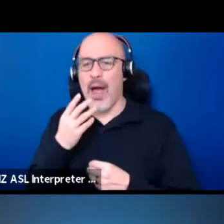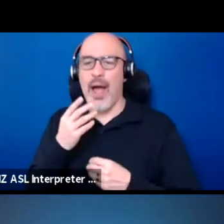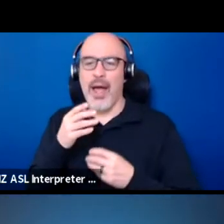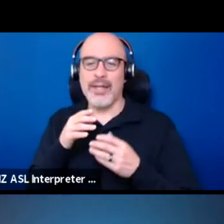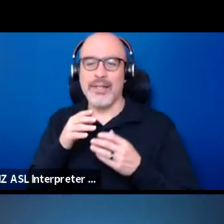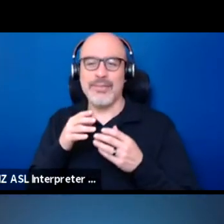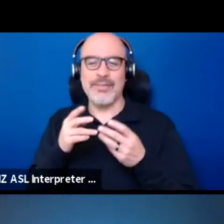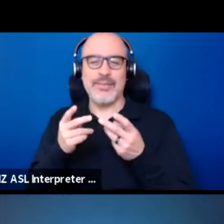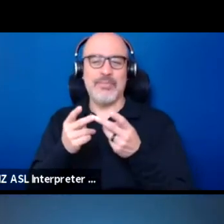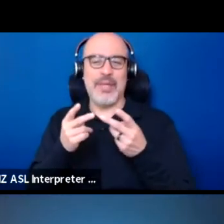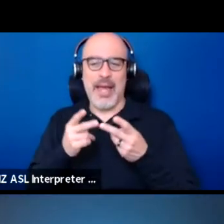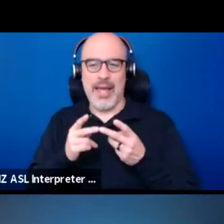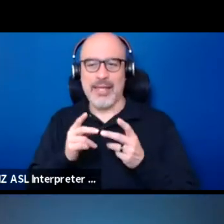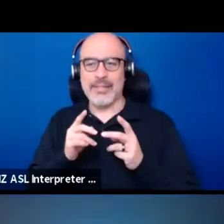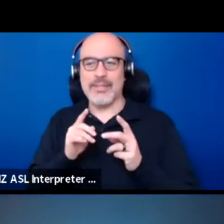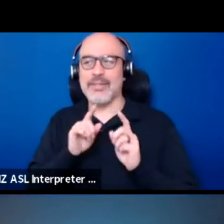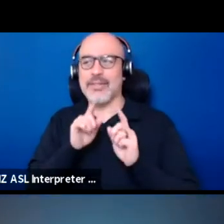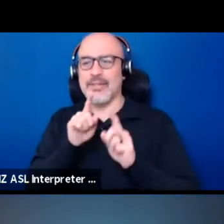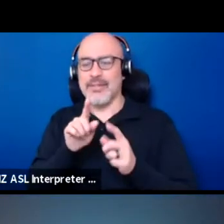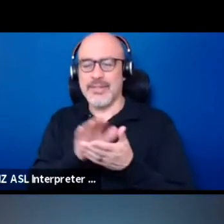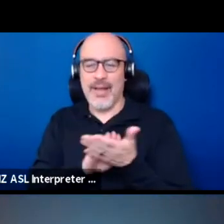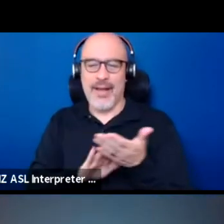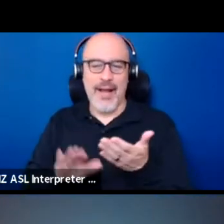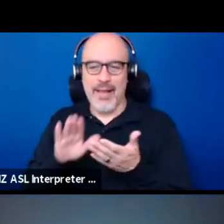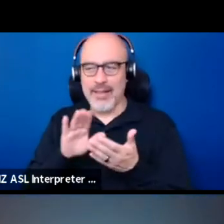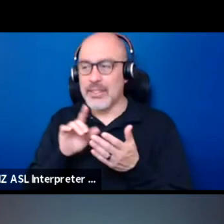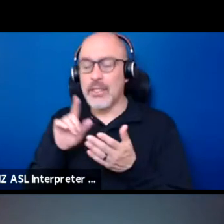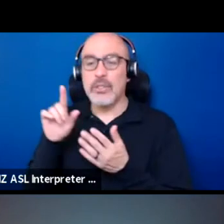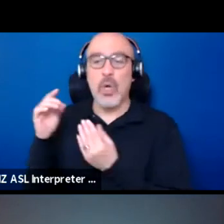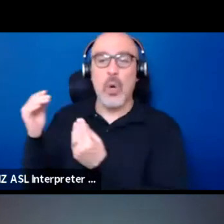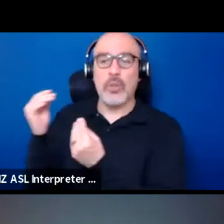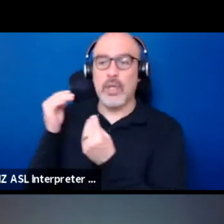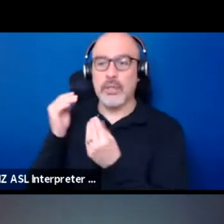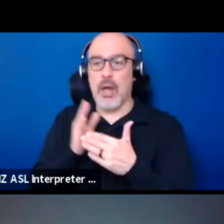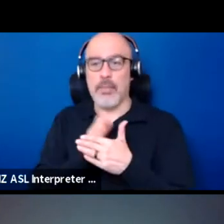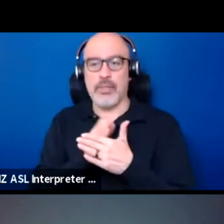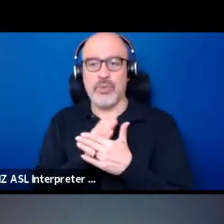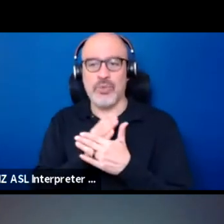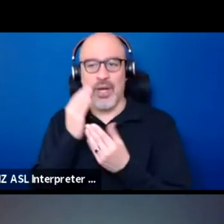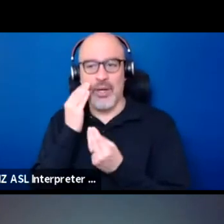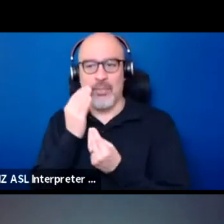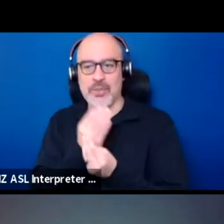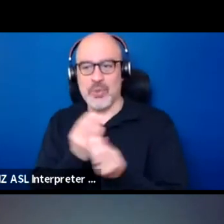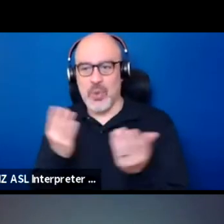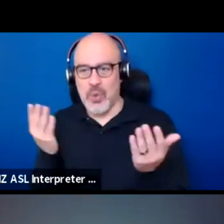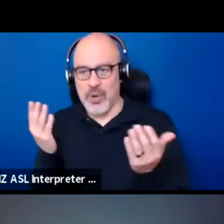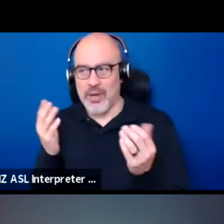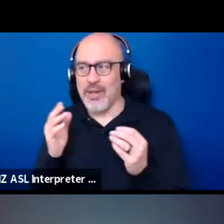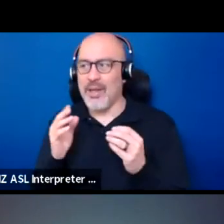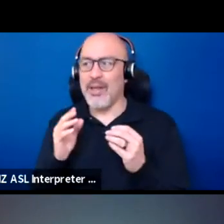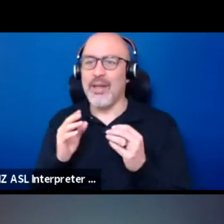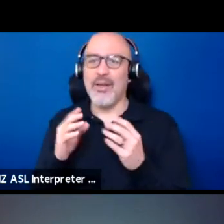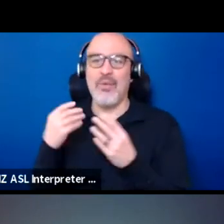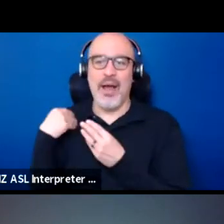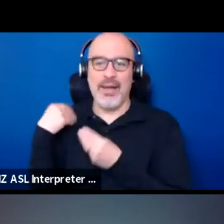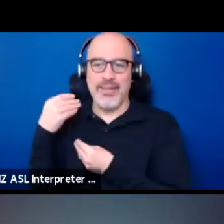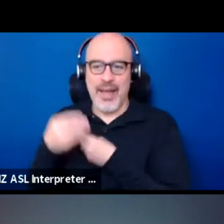So I was always taught to share your story right and share your ancestor's story and they're always with you